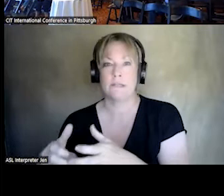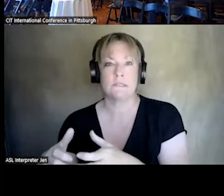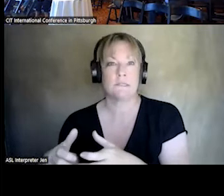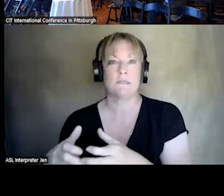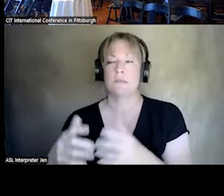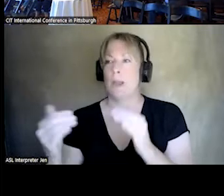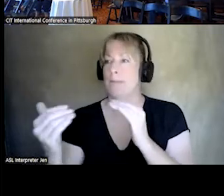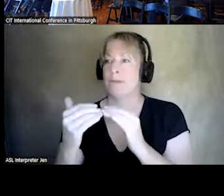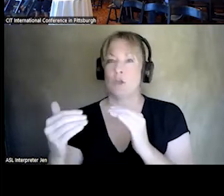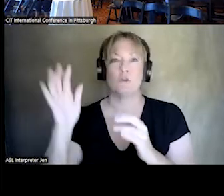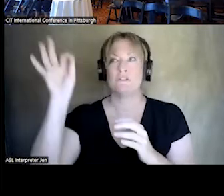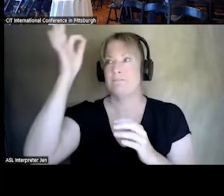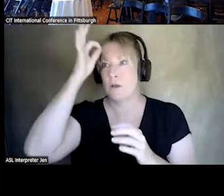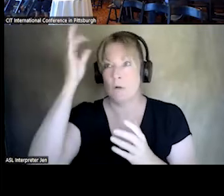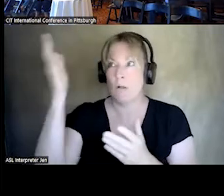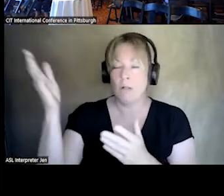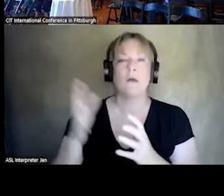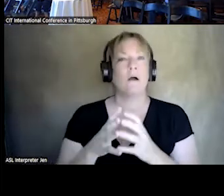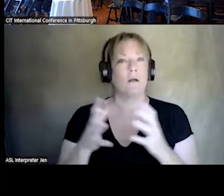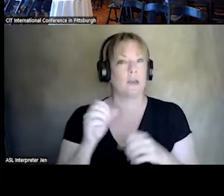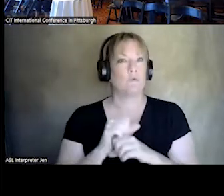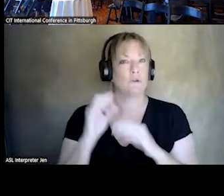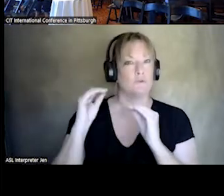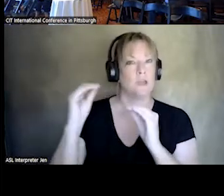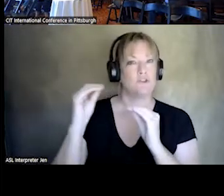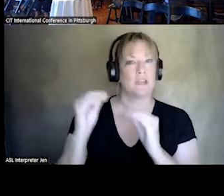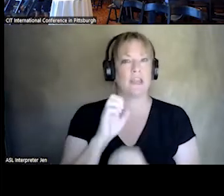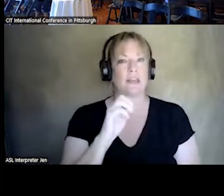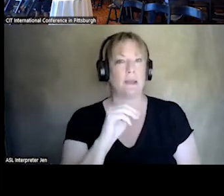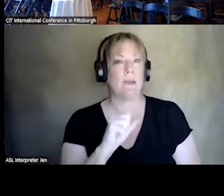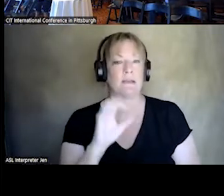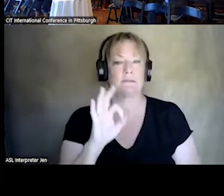IN FEDERAL GOVERNMENT. WE DO A LOT OF WORK TO EDUCATE, EMS, 911, ACROSS THE COUNTRY AT ALL